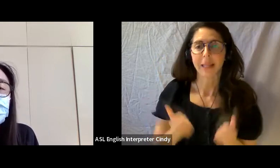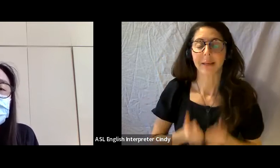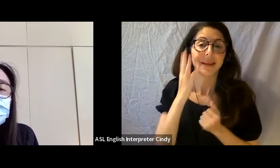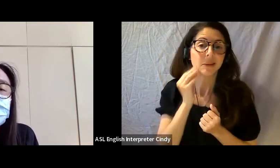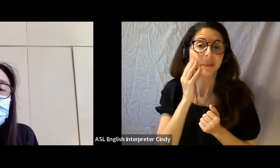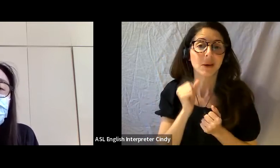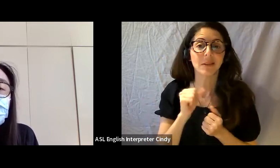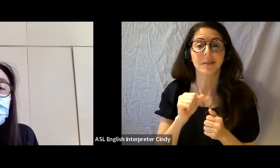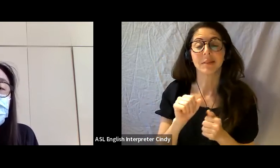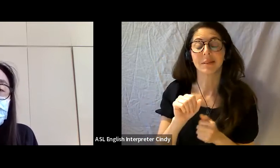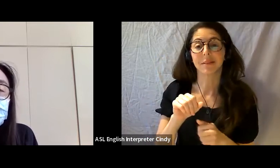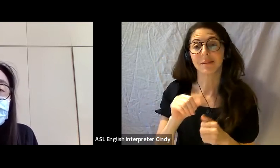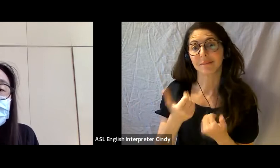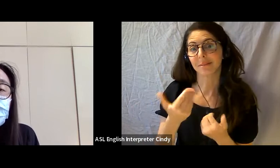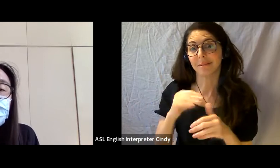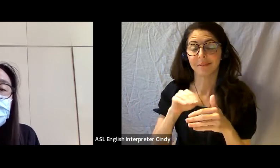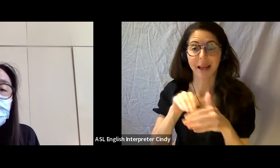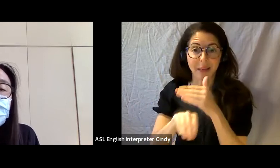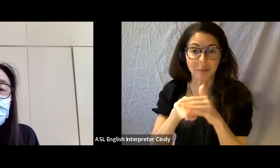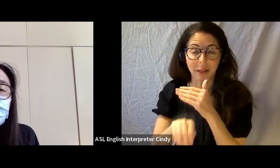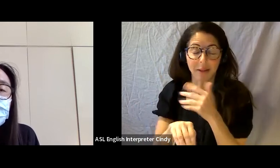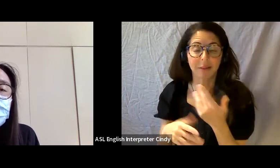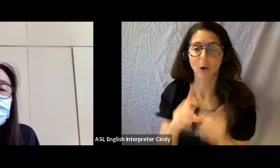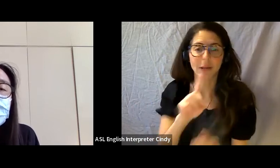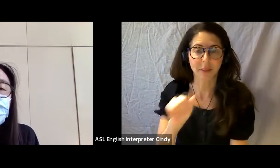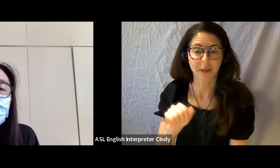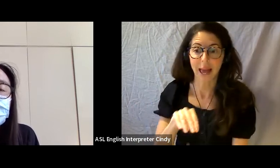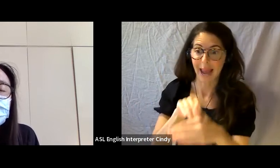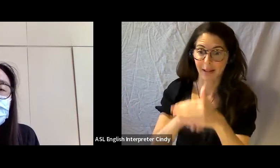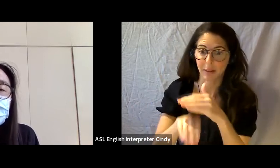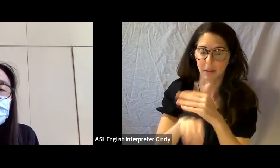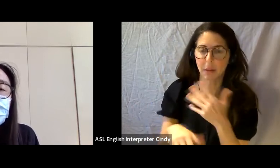is sort of one of the ways we remain vigilant about how our work is being engaged with.